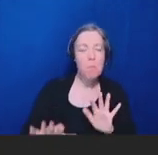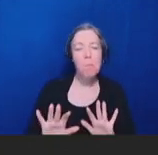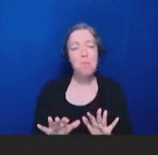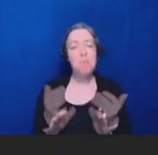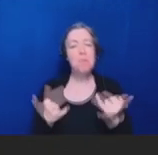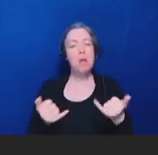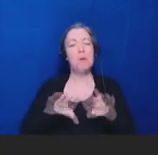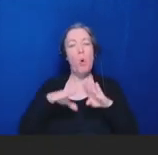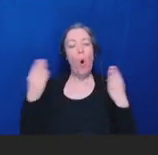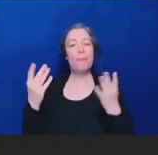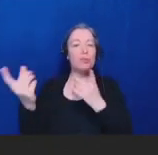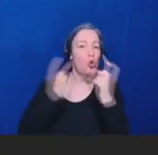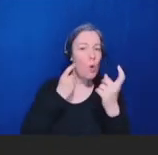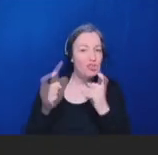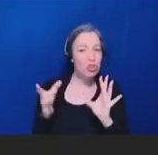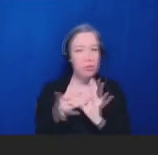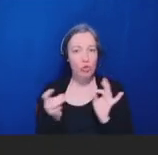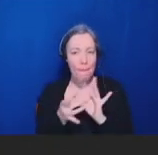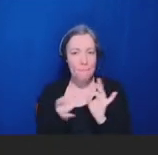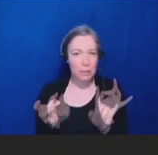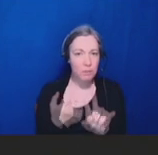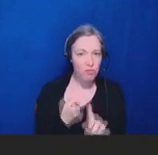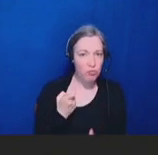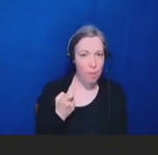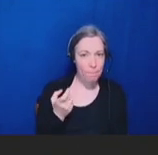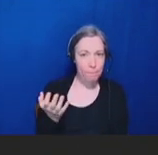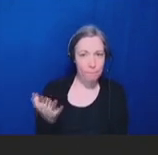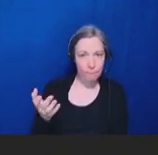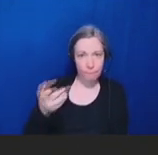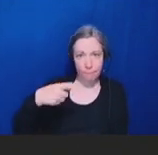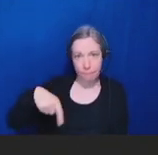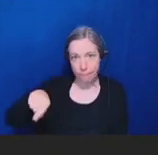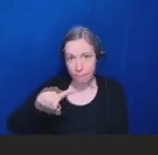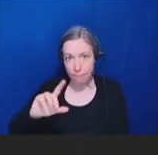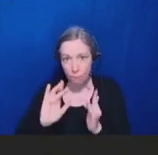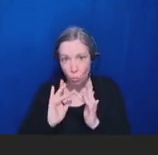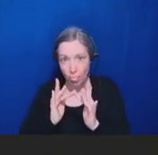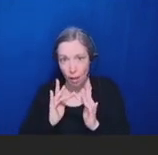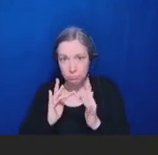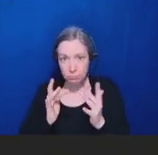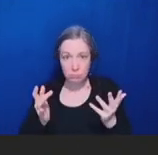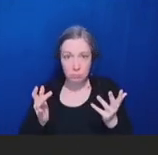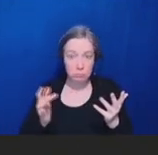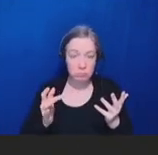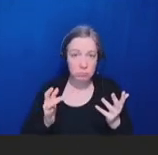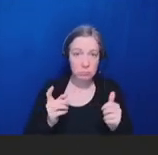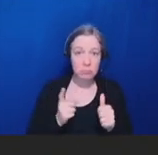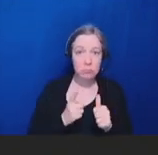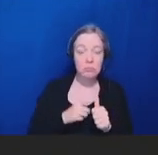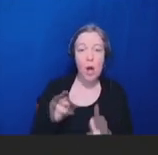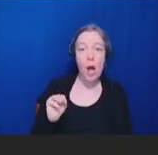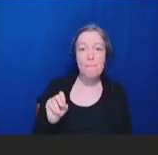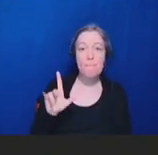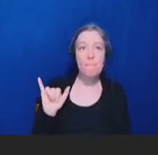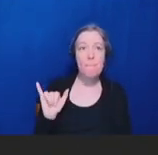or comments from those on the line? But first, I'll go to Molly Howell here in the room.